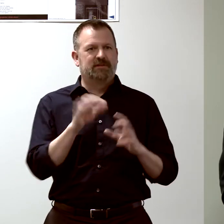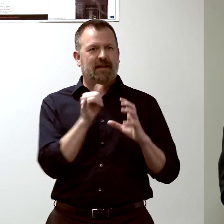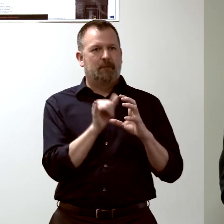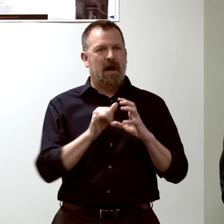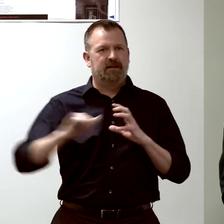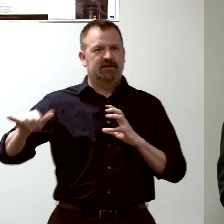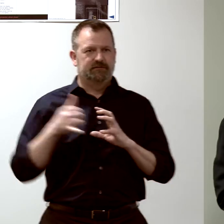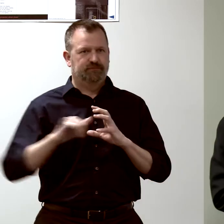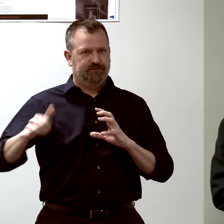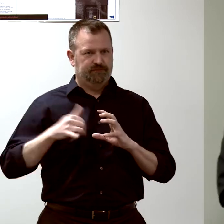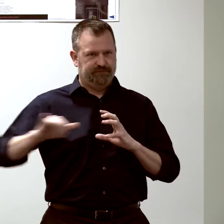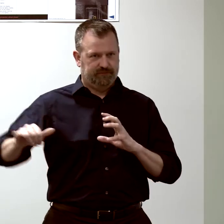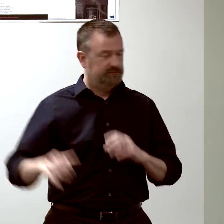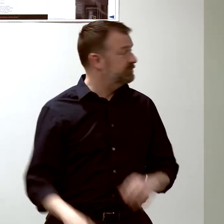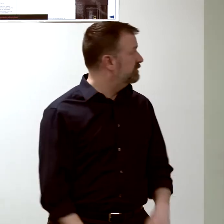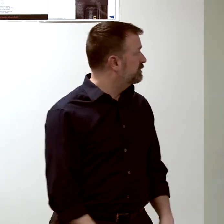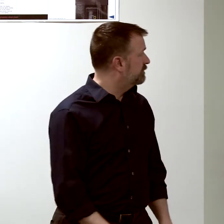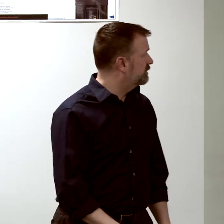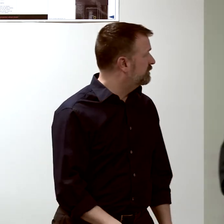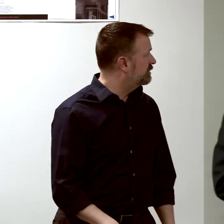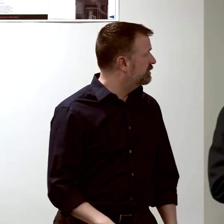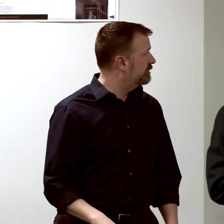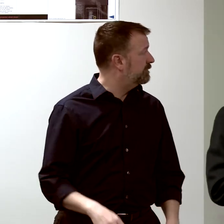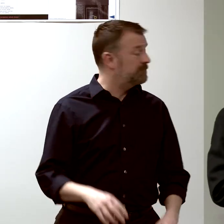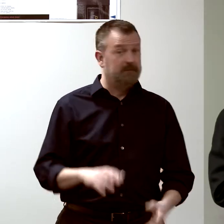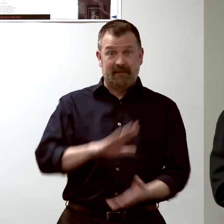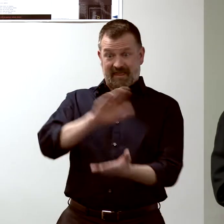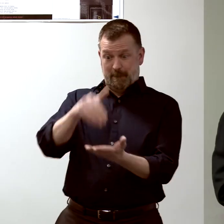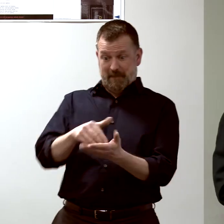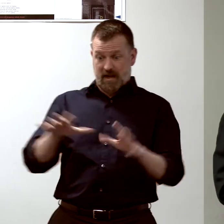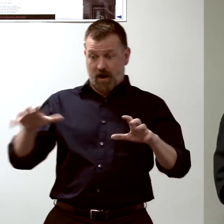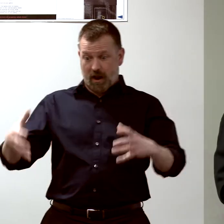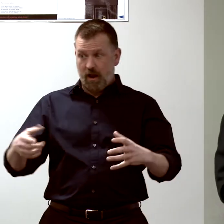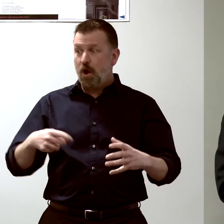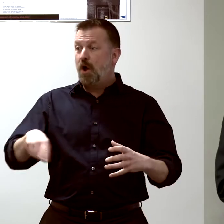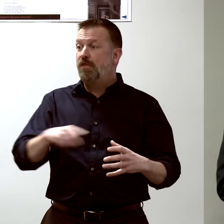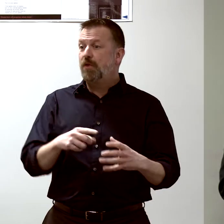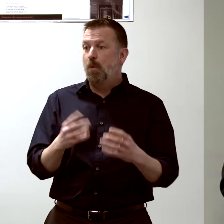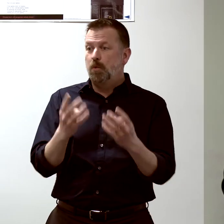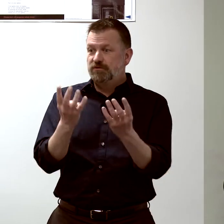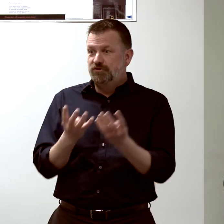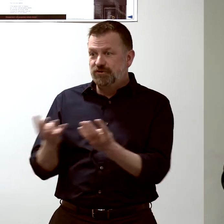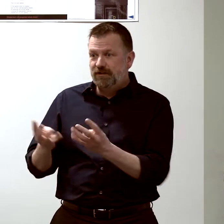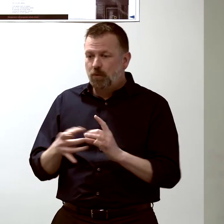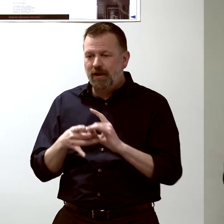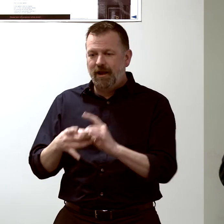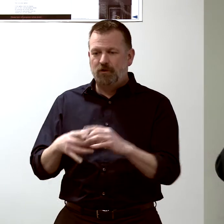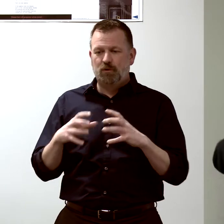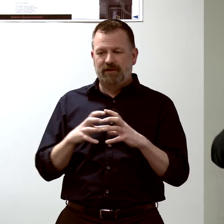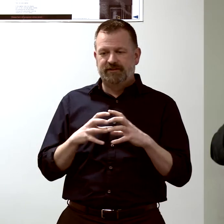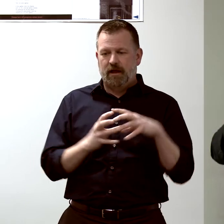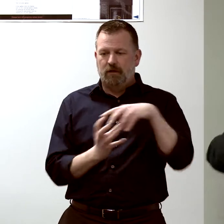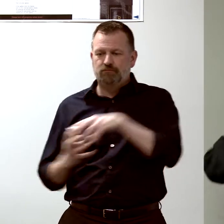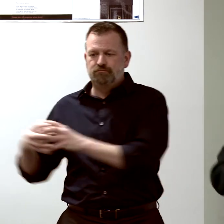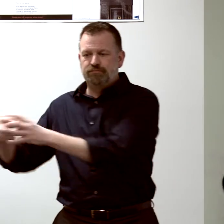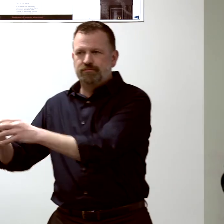The cluster in the middle are genes that are related to the cells migrating through the blood...